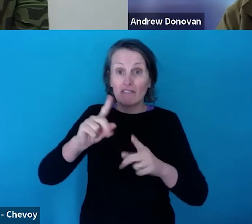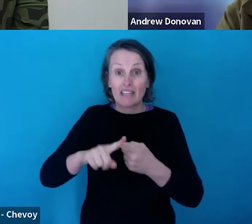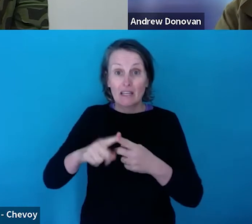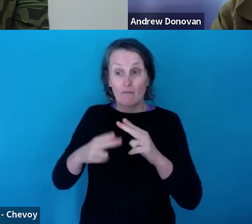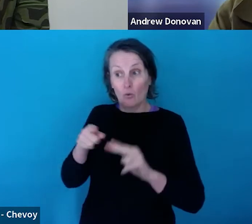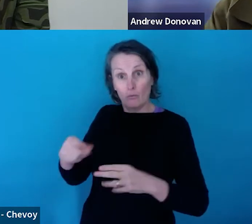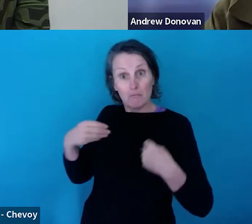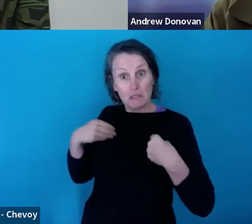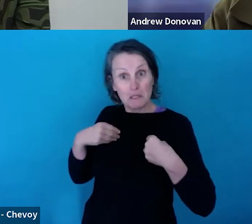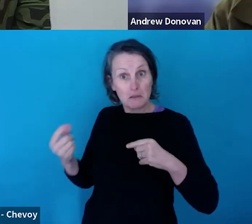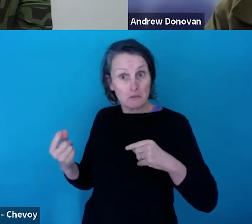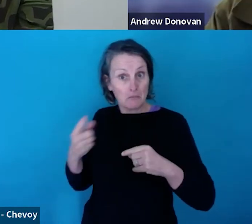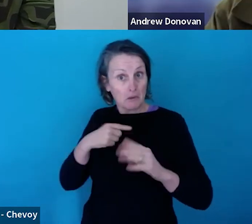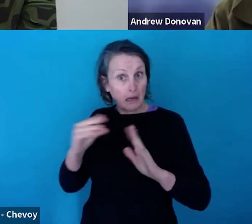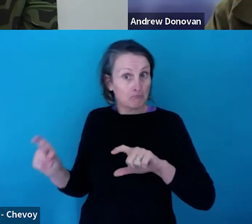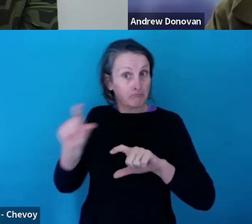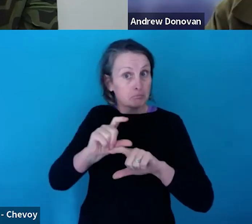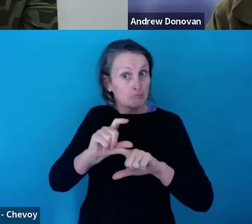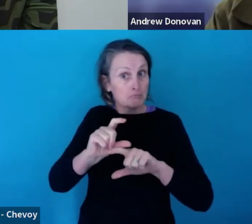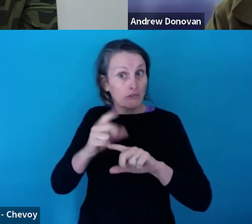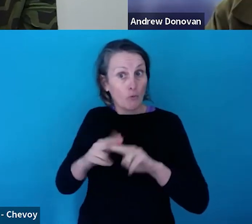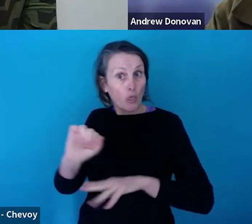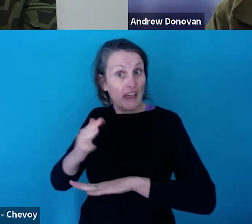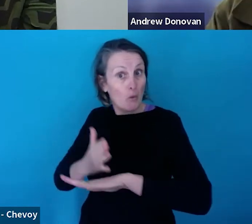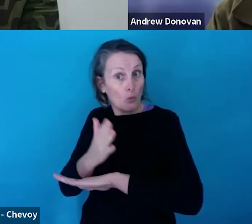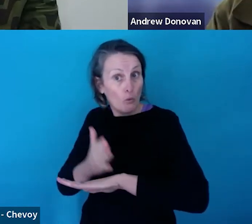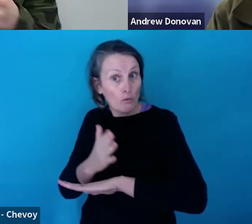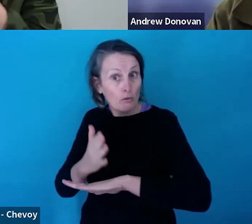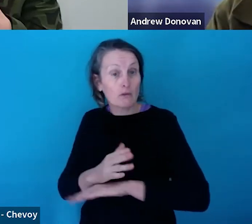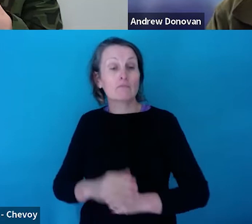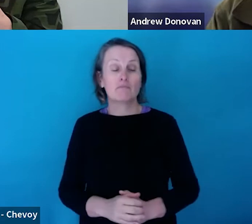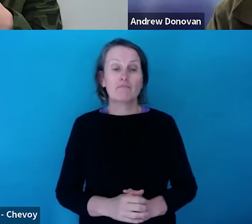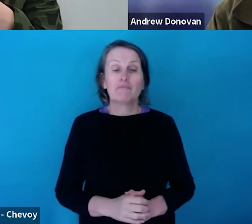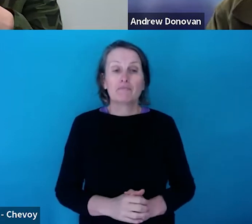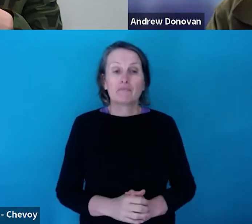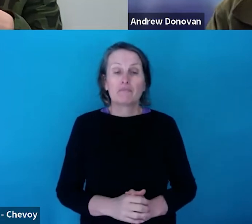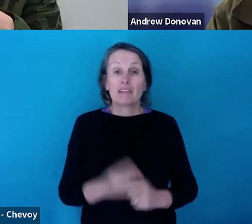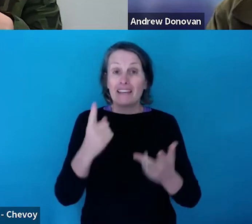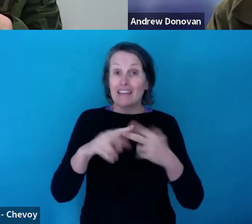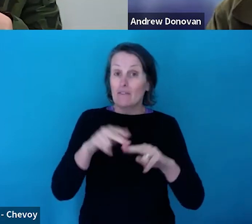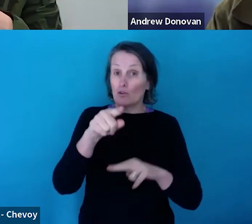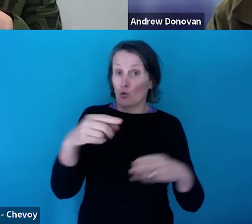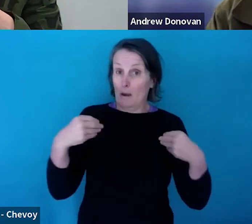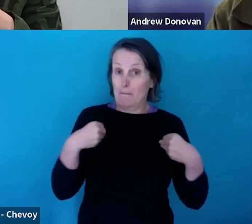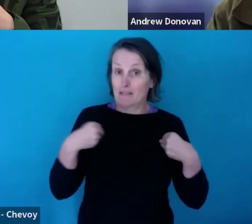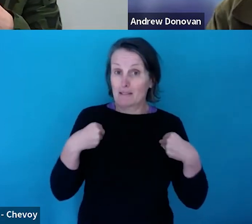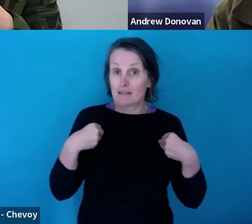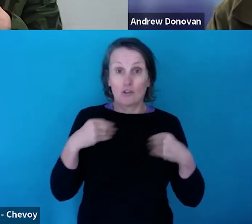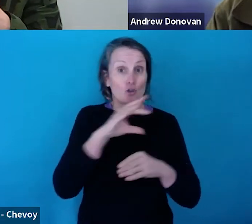Yeah, look, I think if you're a company that's applying from outside of Victoria then it has to